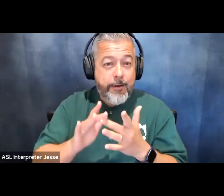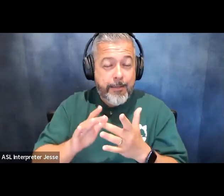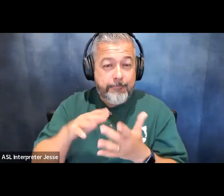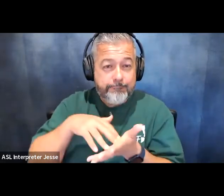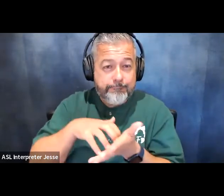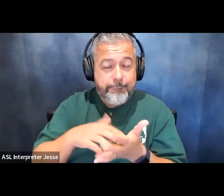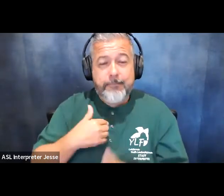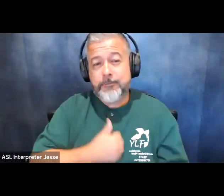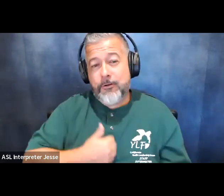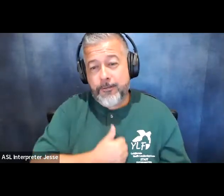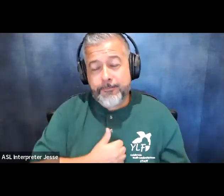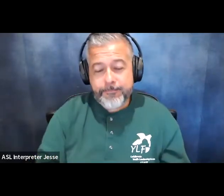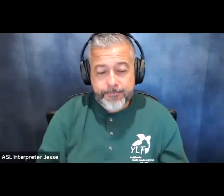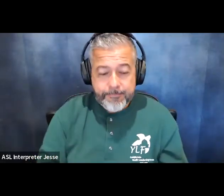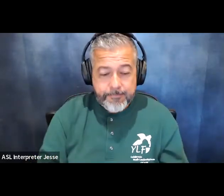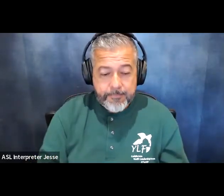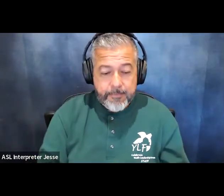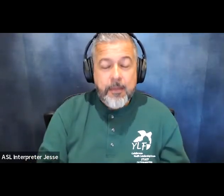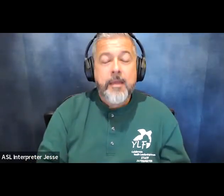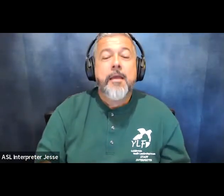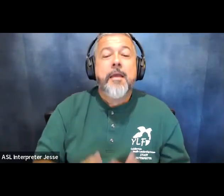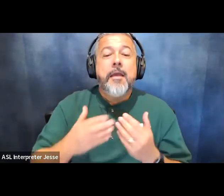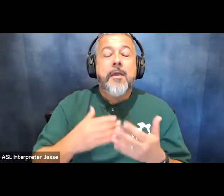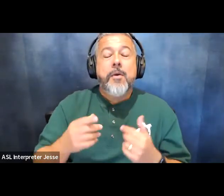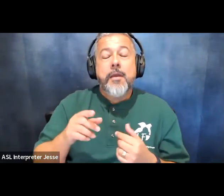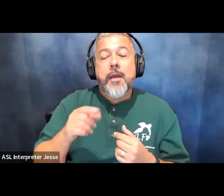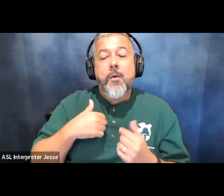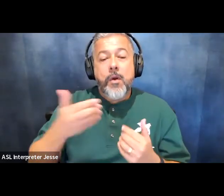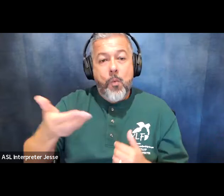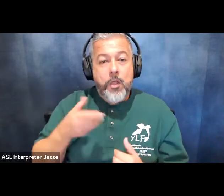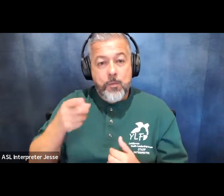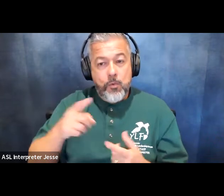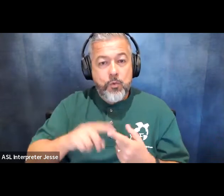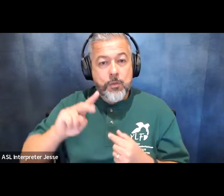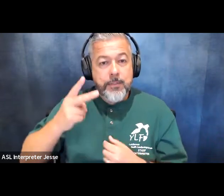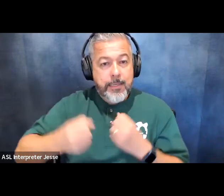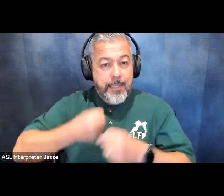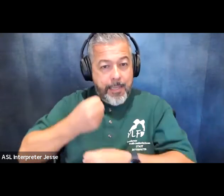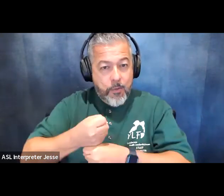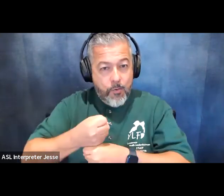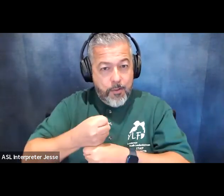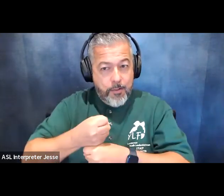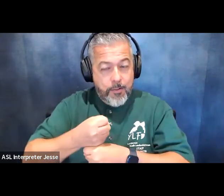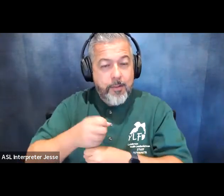about that um but again i just want to welcome you guys to the the second annual association